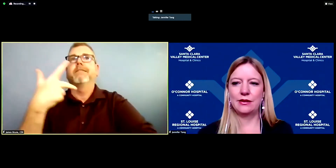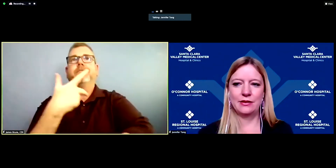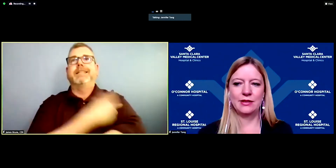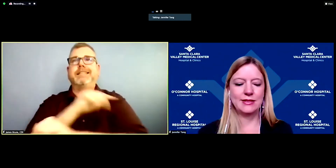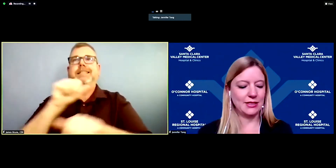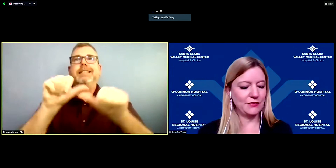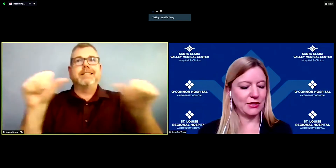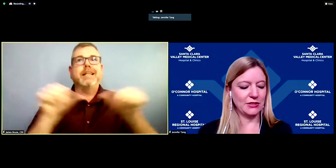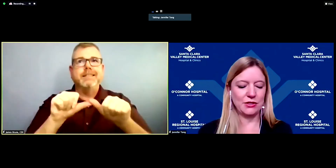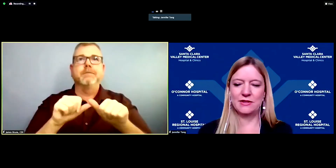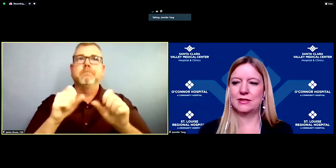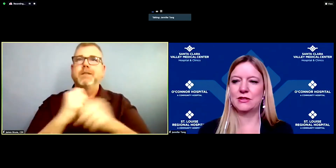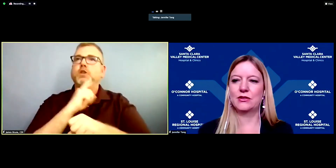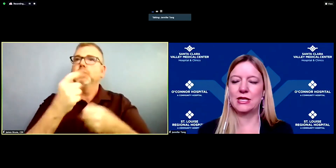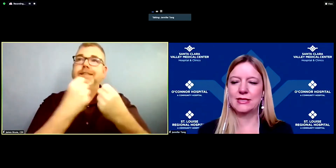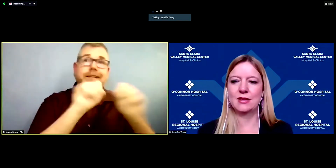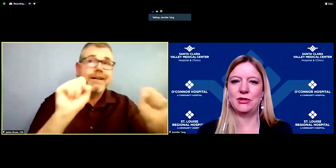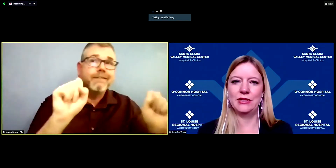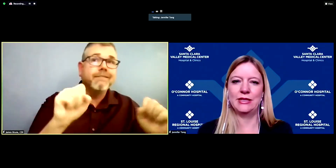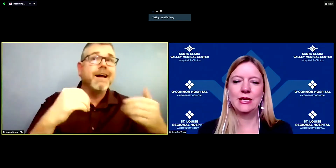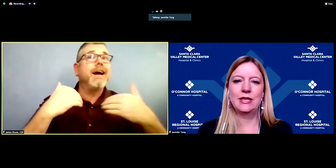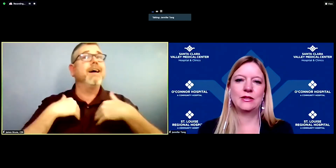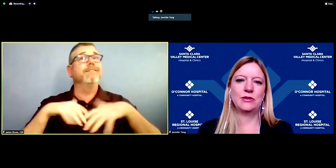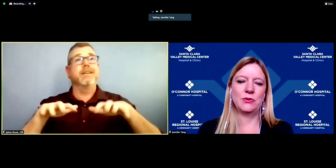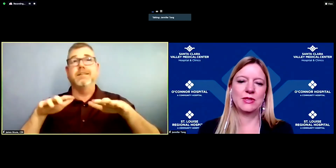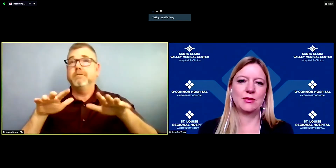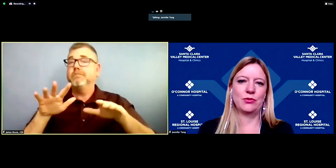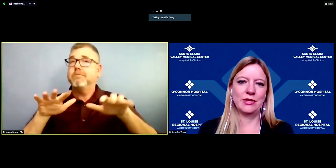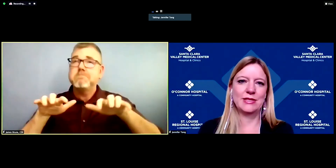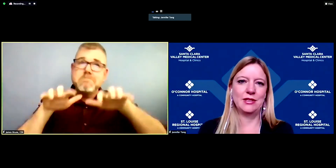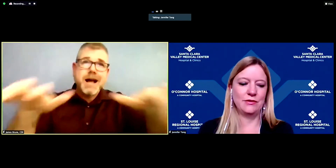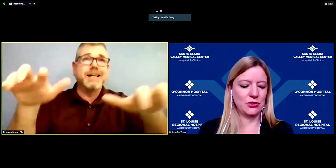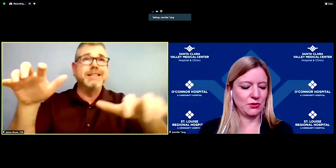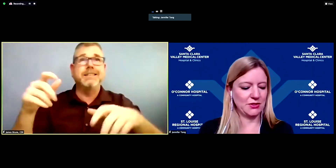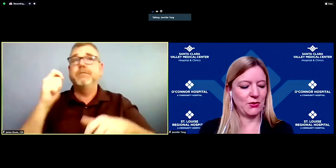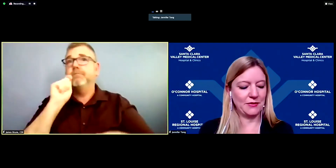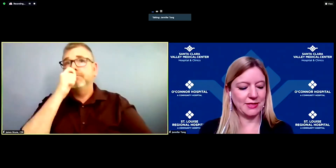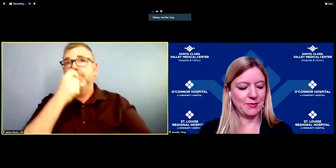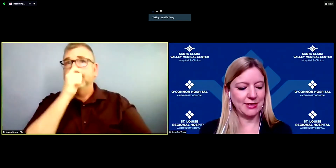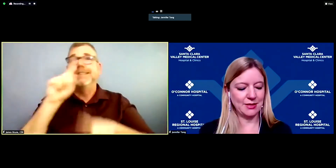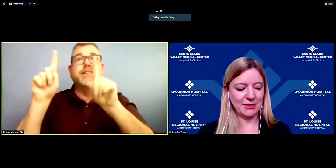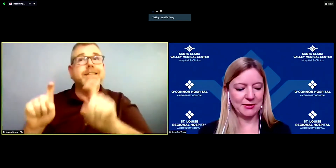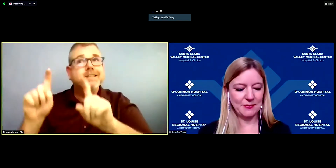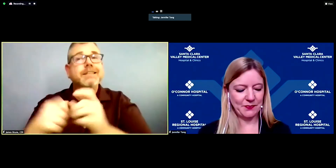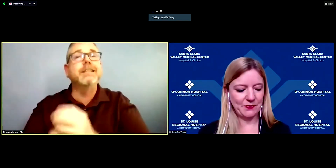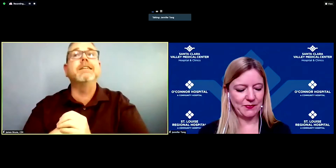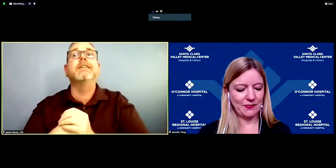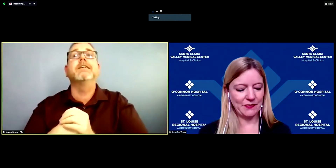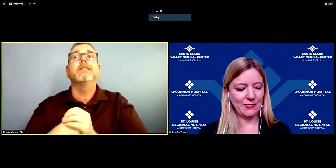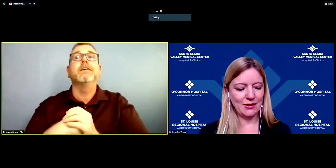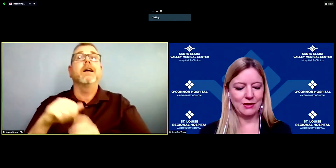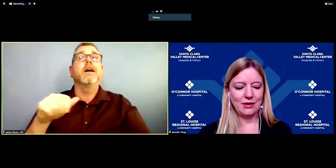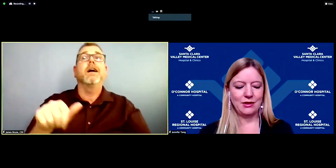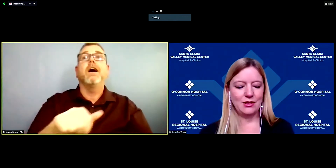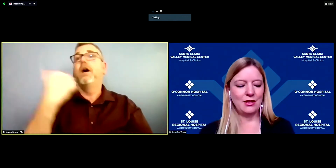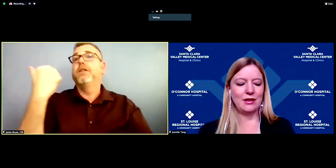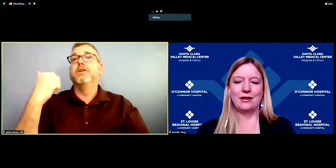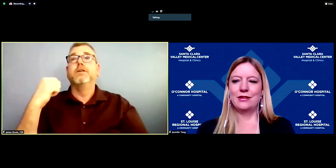other significant services across the community to support individuals throughout this pandemic.